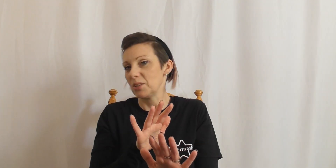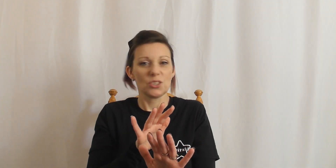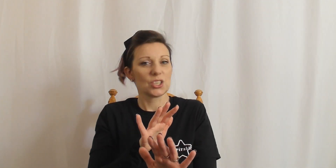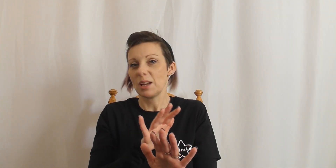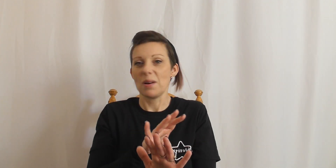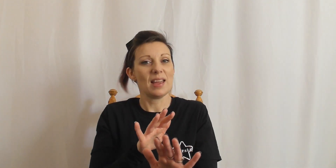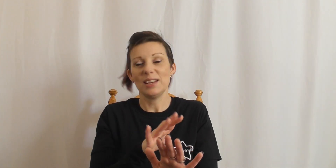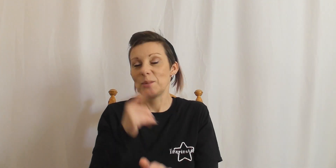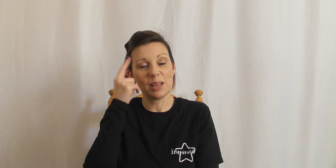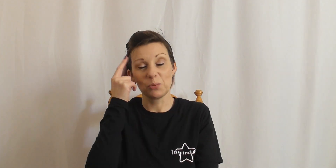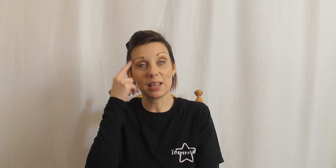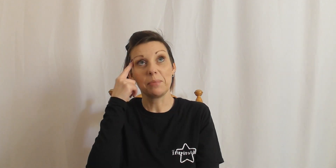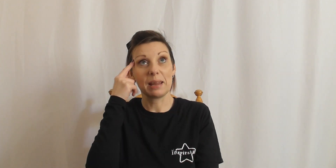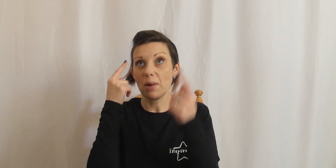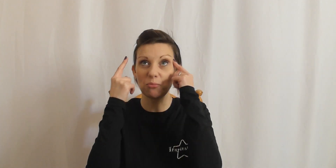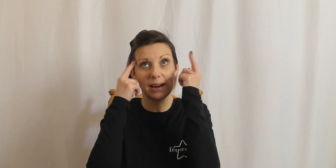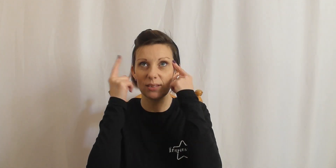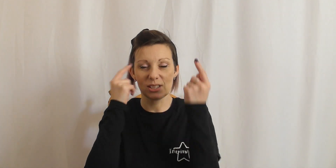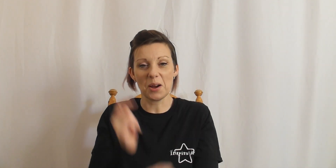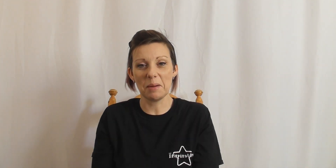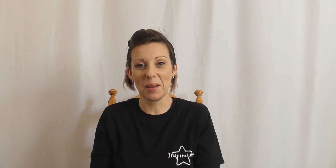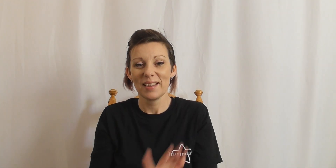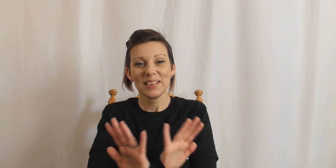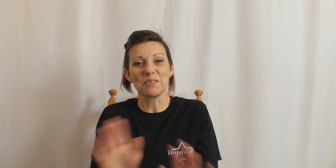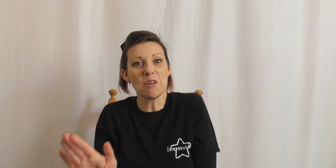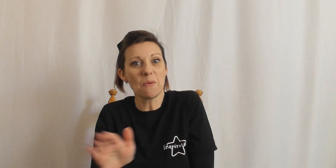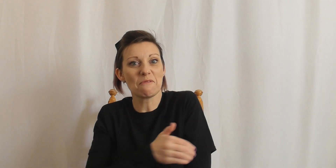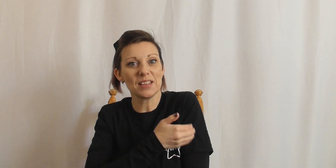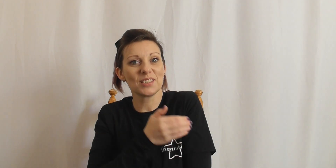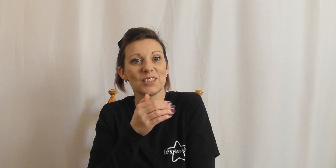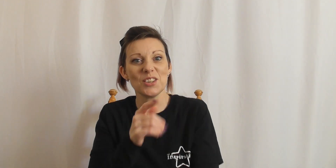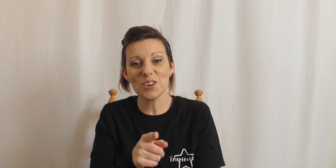just shake my head, it depends what's happening in my brain at the time. So no offense to you